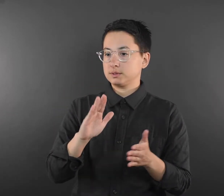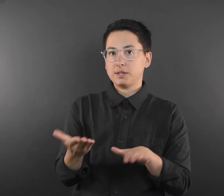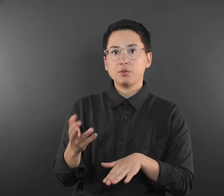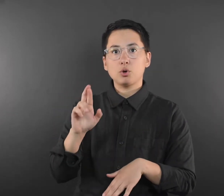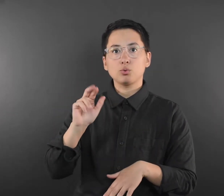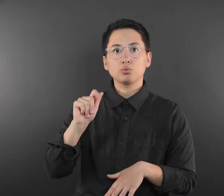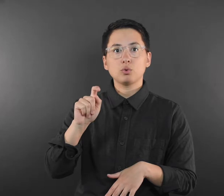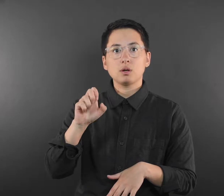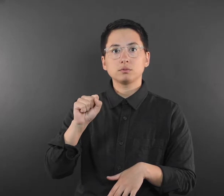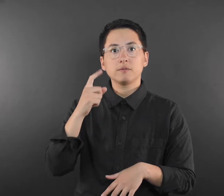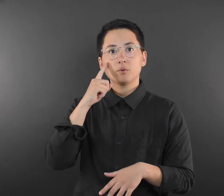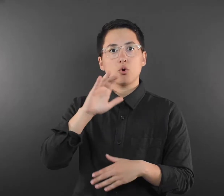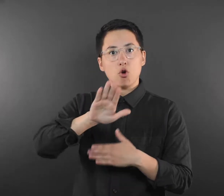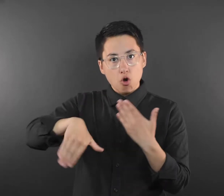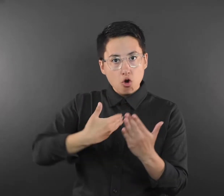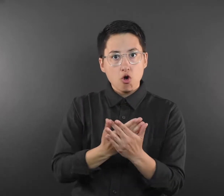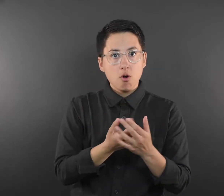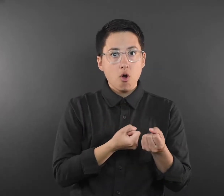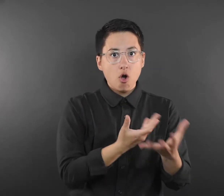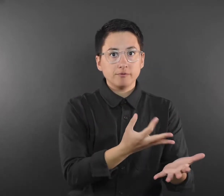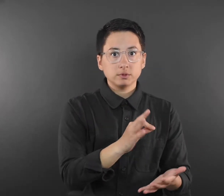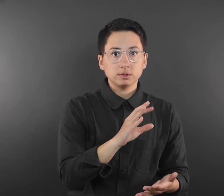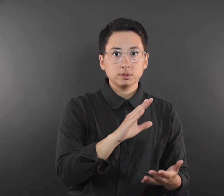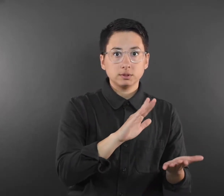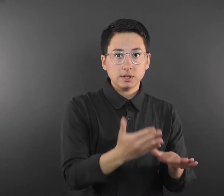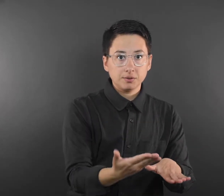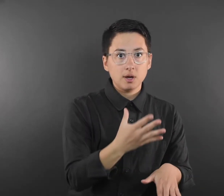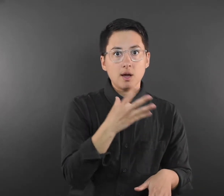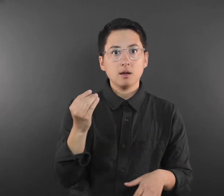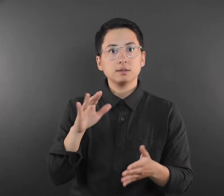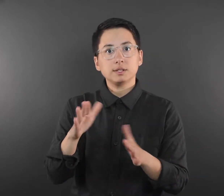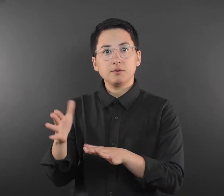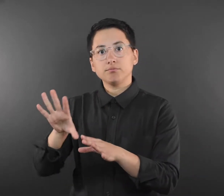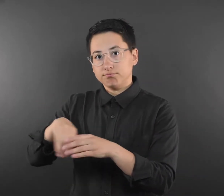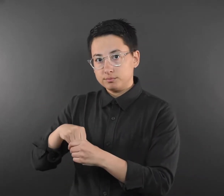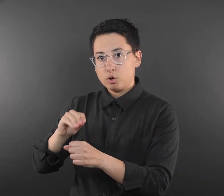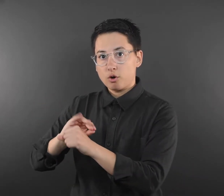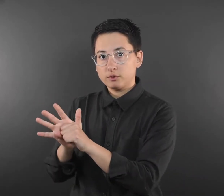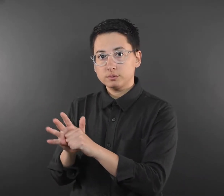including a comparison of death rates for all causes of death and for deaths involving COVID-19.